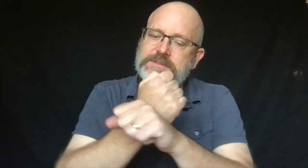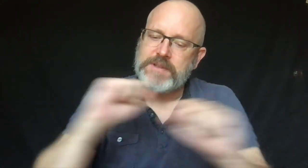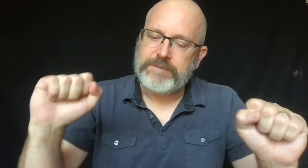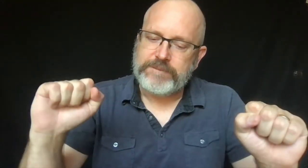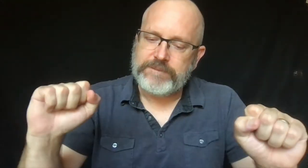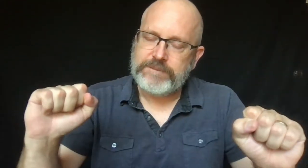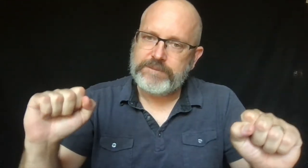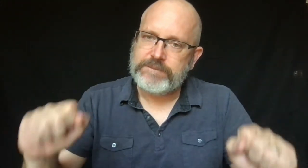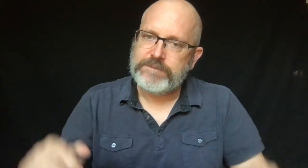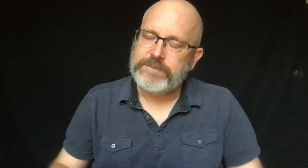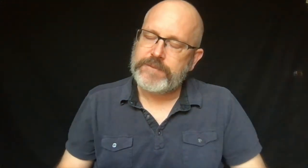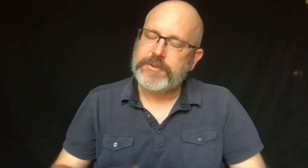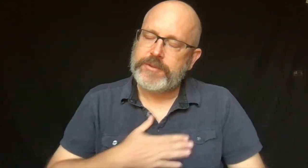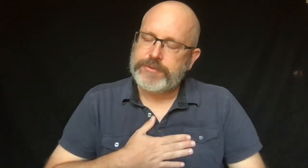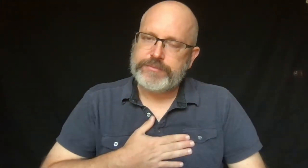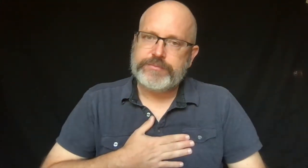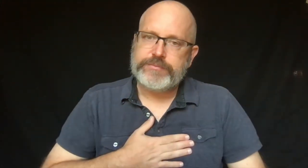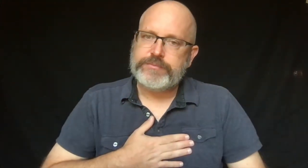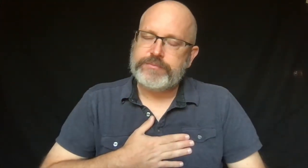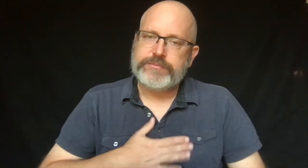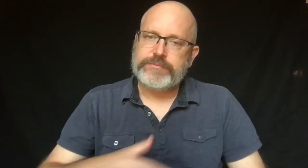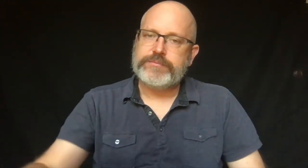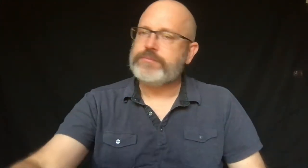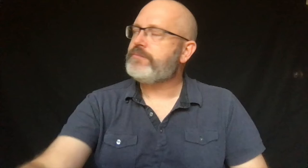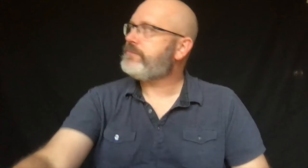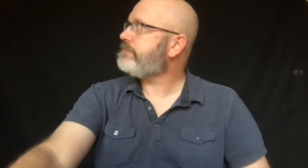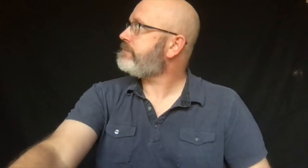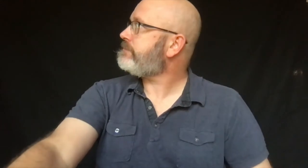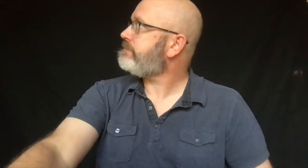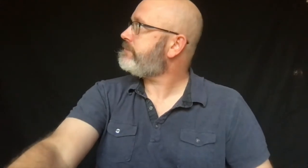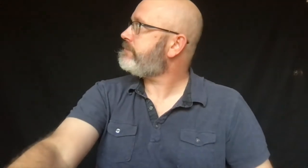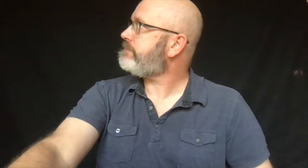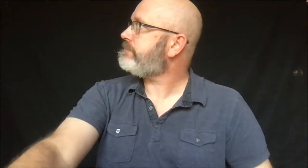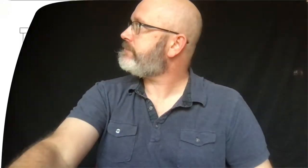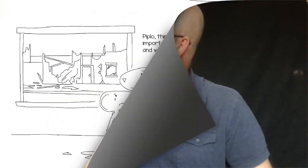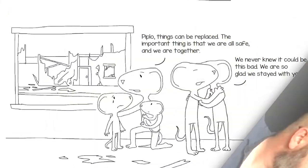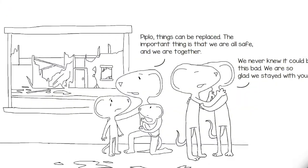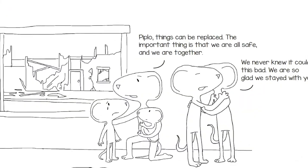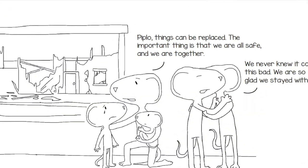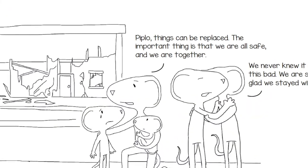but they were also so glad that everyone was safe.